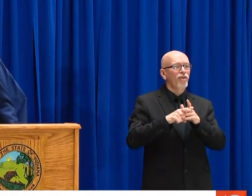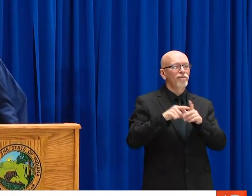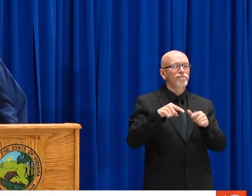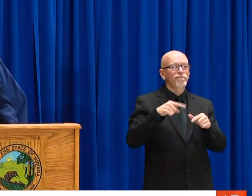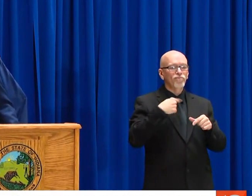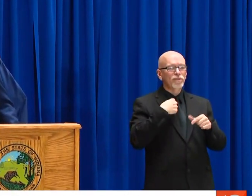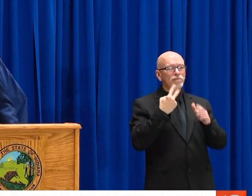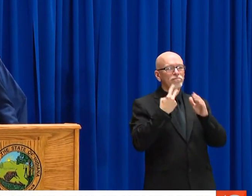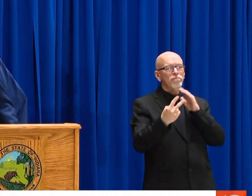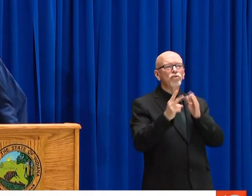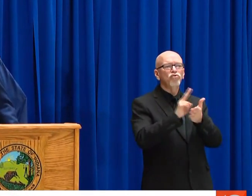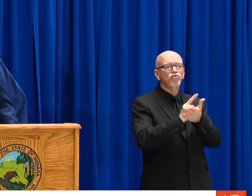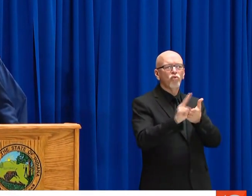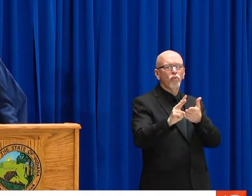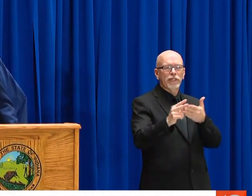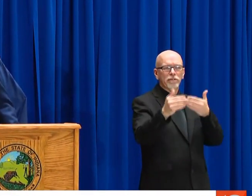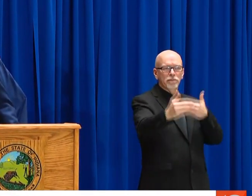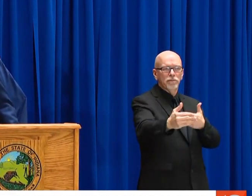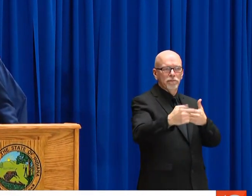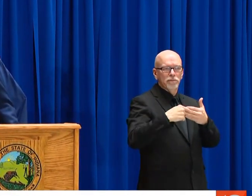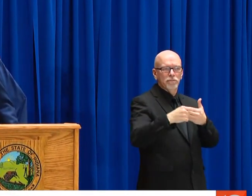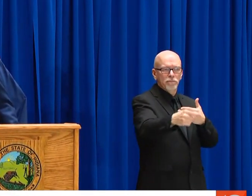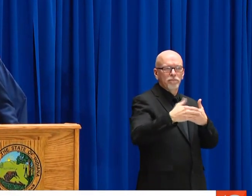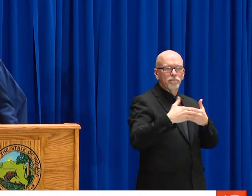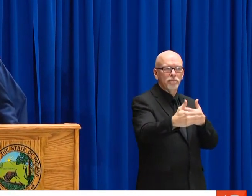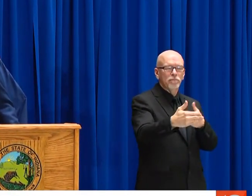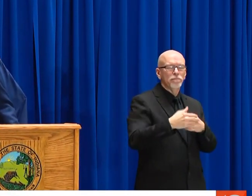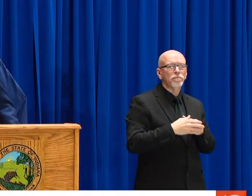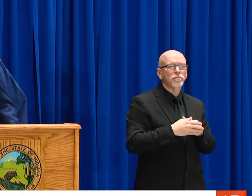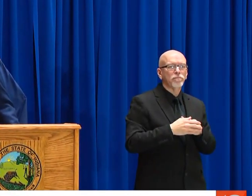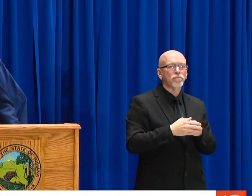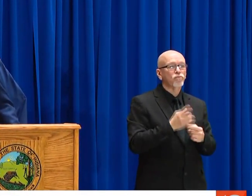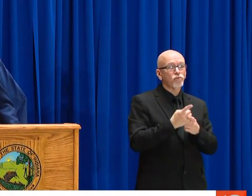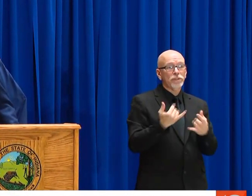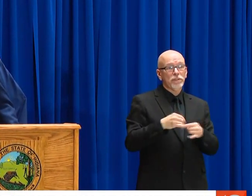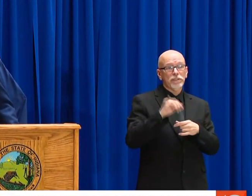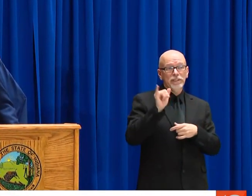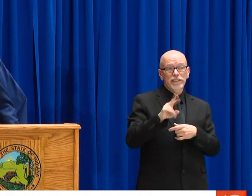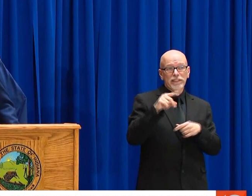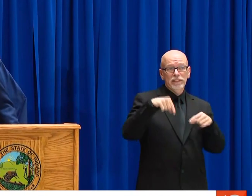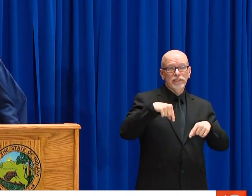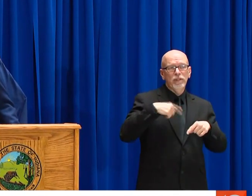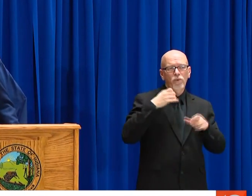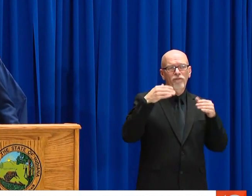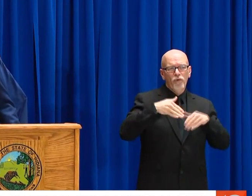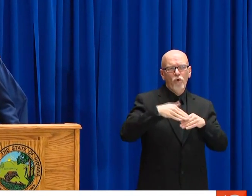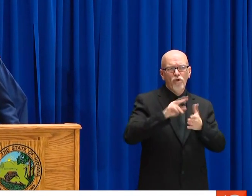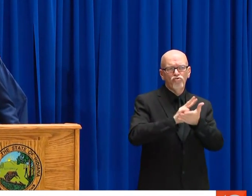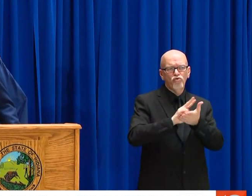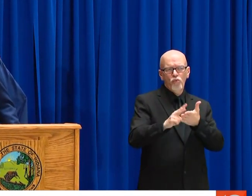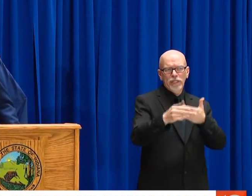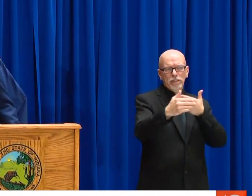CAN GET BACK TO BUSINESS AS USUAL AS FAST AS WE CAN. WE'VE -- WE SET INTO MOTION A